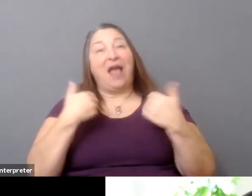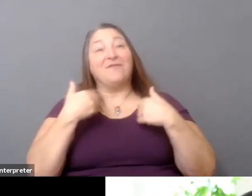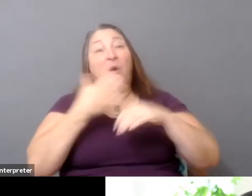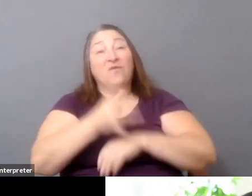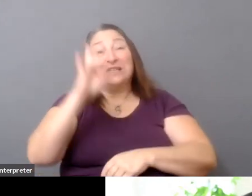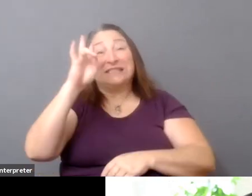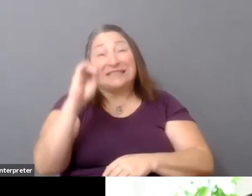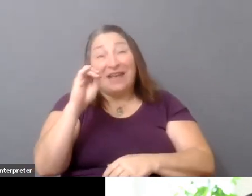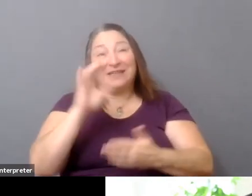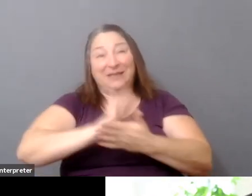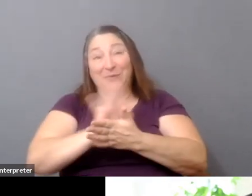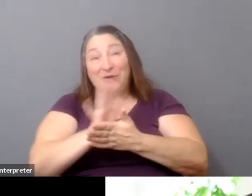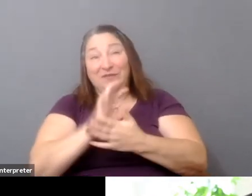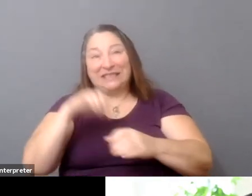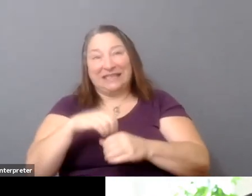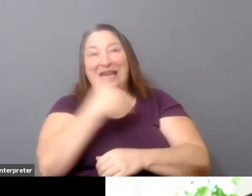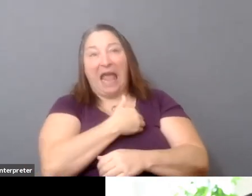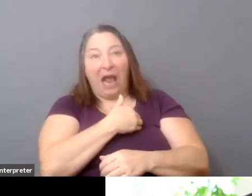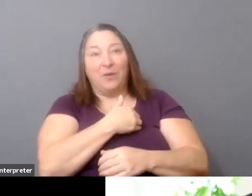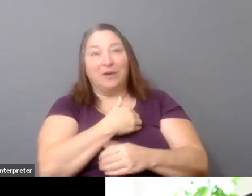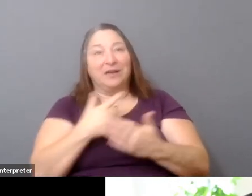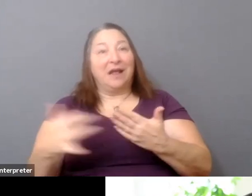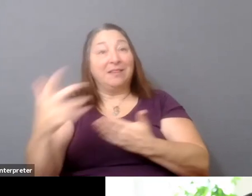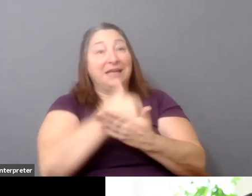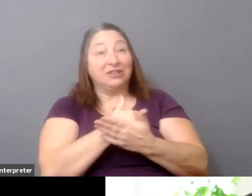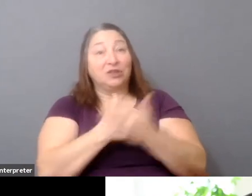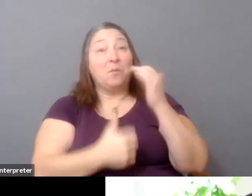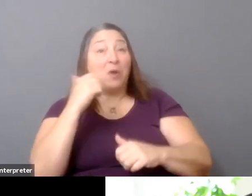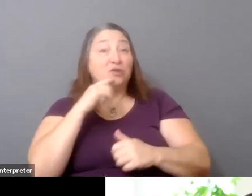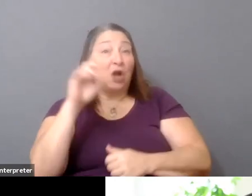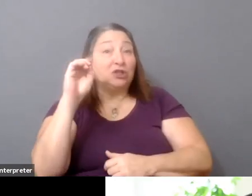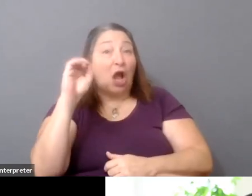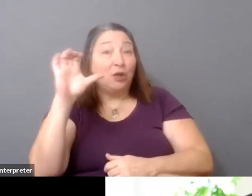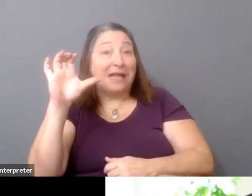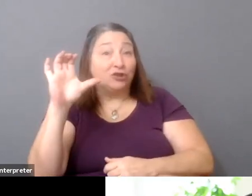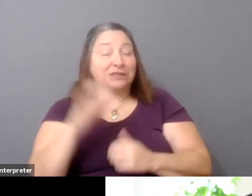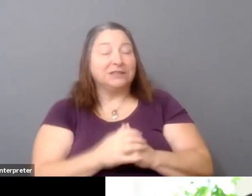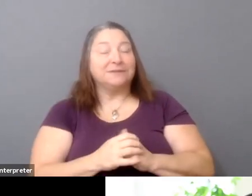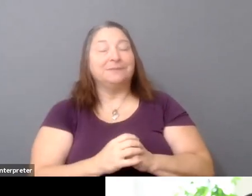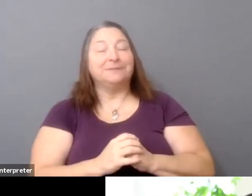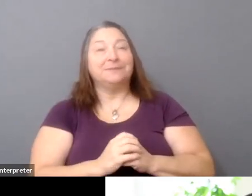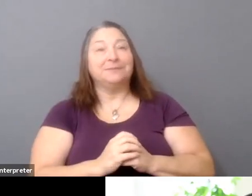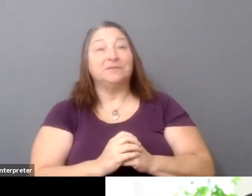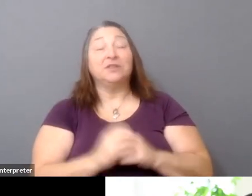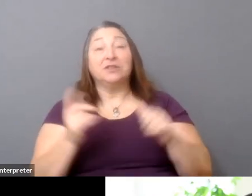documentary. So I think that, you know, first starting as an audience member,